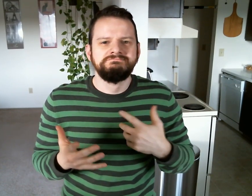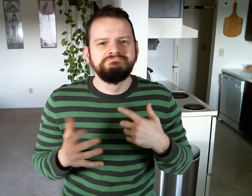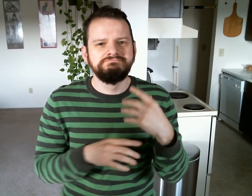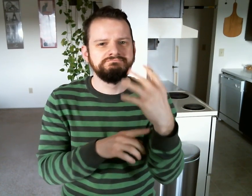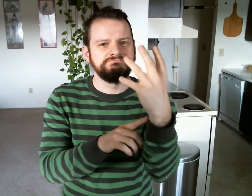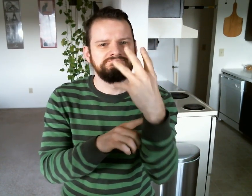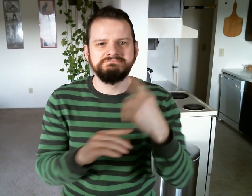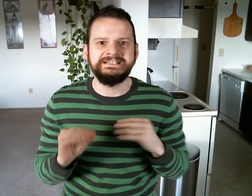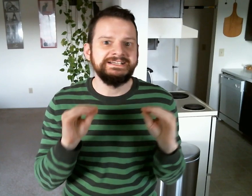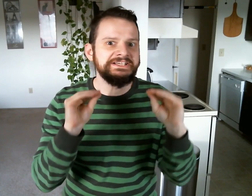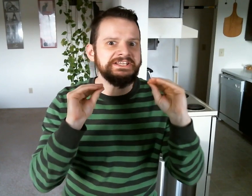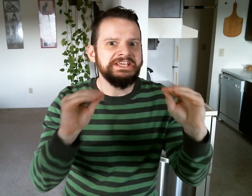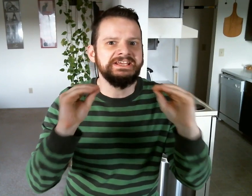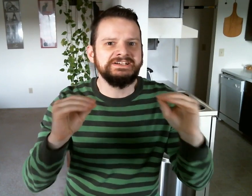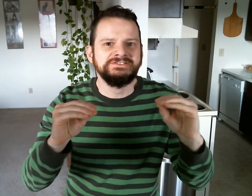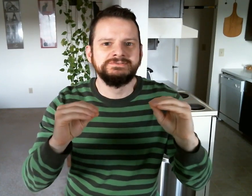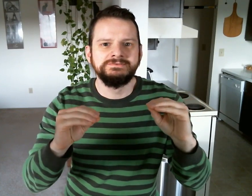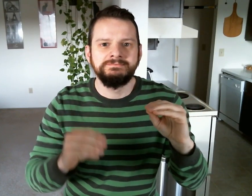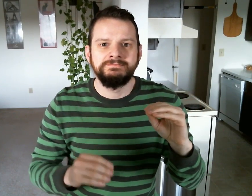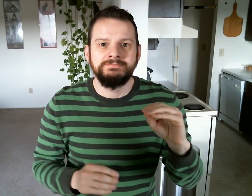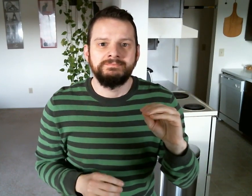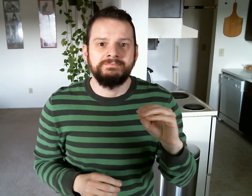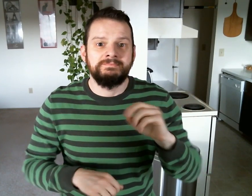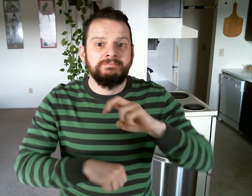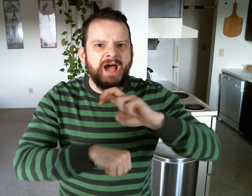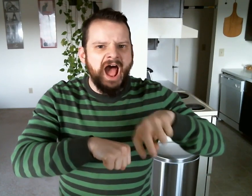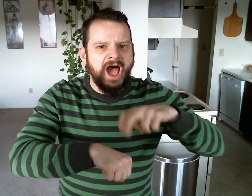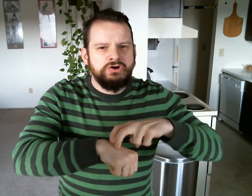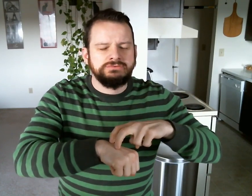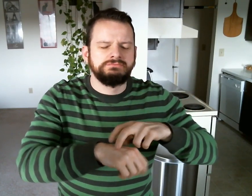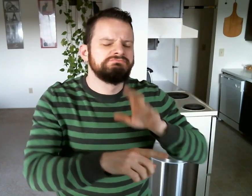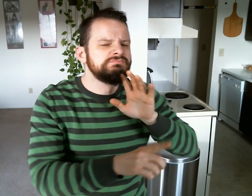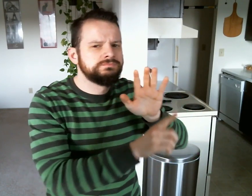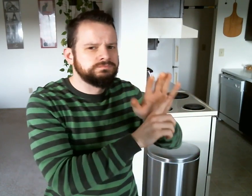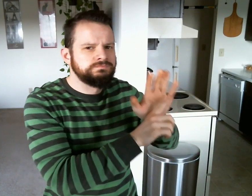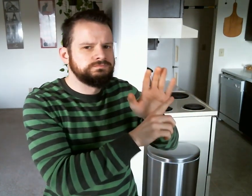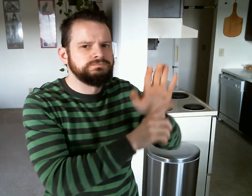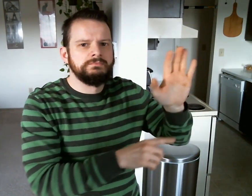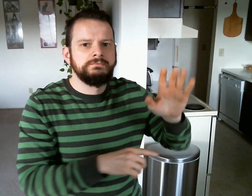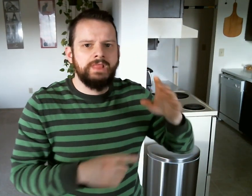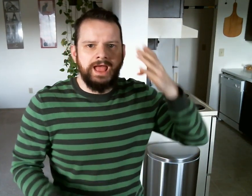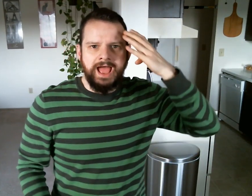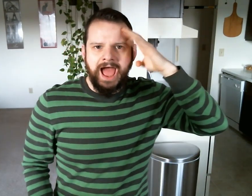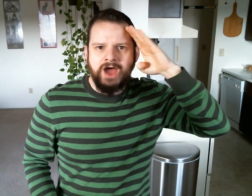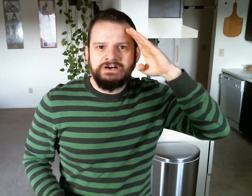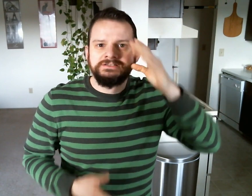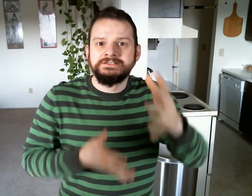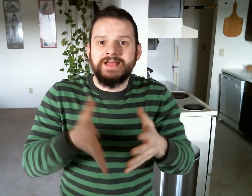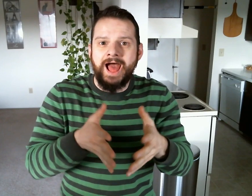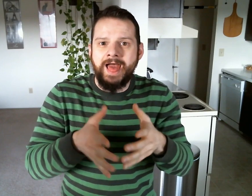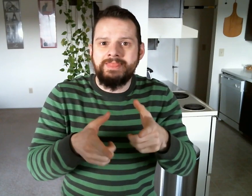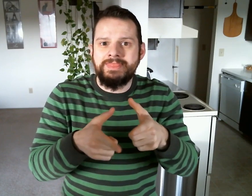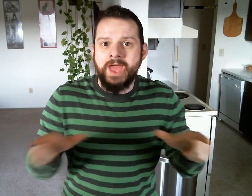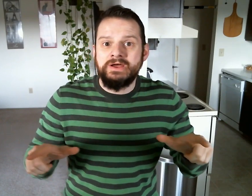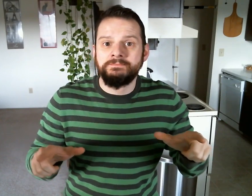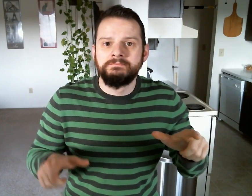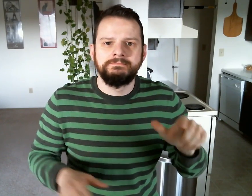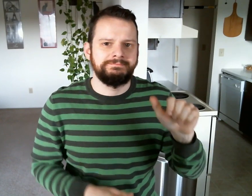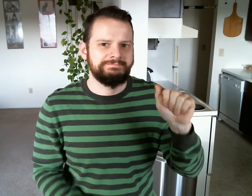I could teach you Irish Sign Language alphabet on this video. That is their sign language in Ireland.